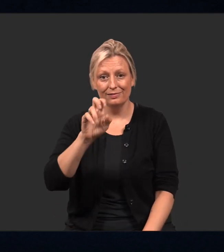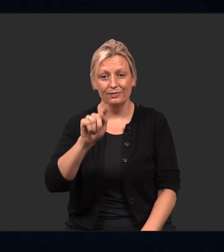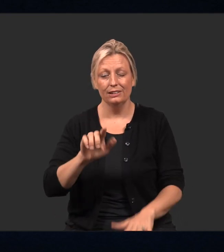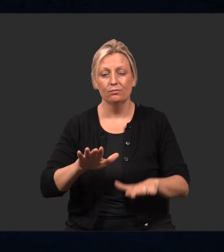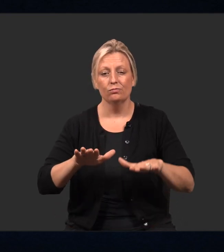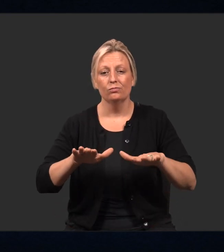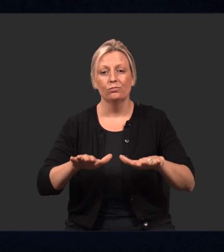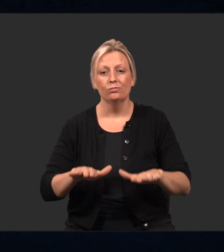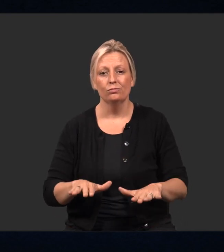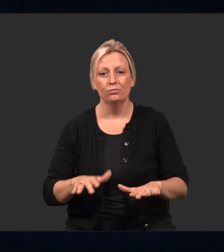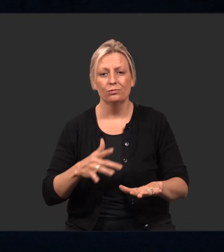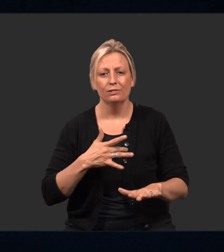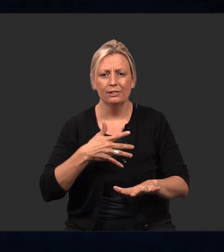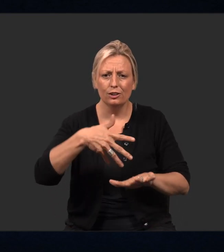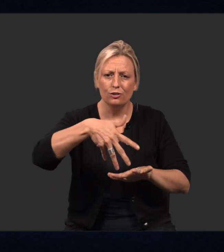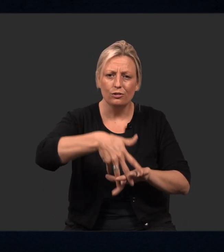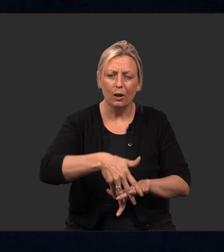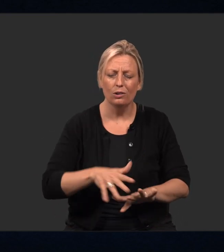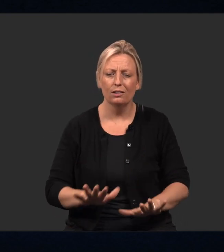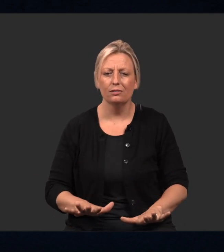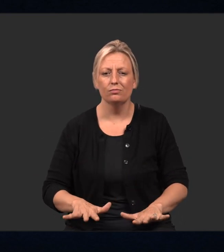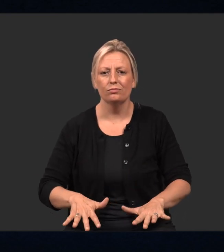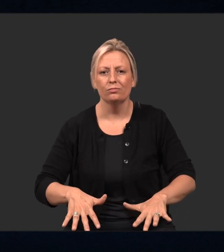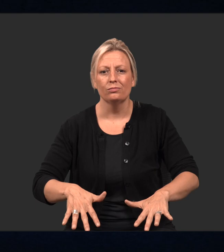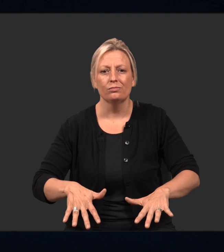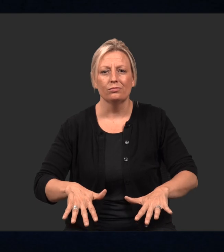Place your feet flat on the floor, and feel grounded.